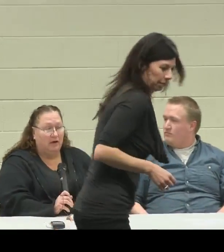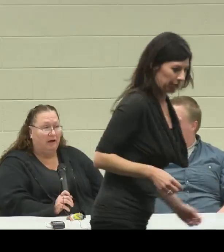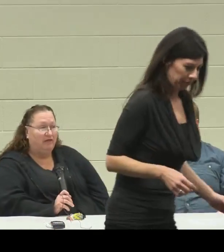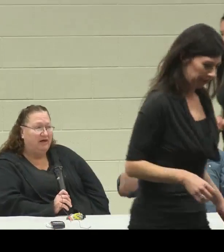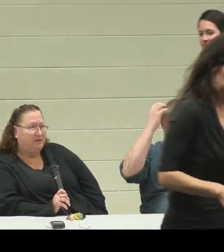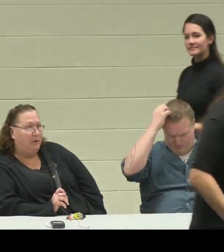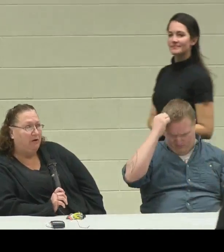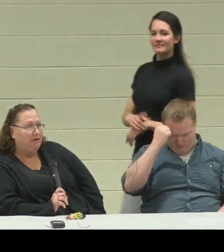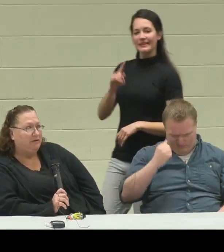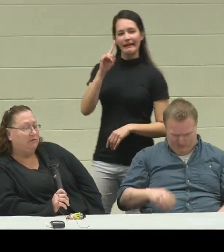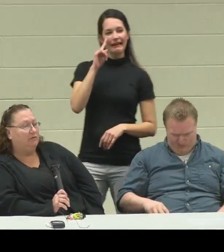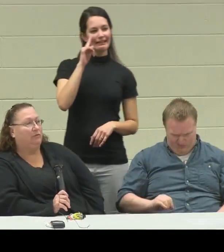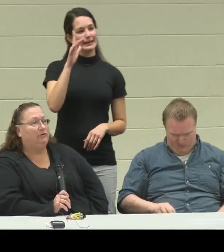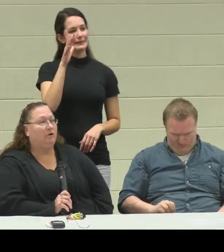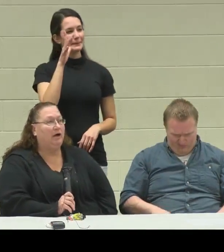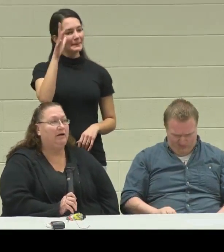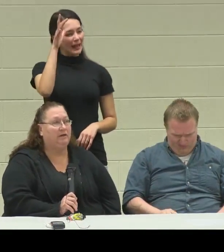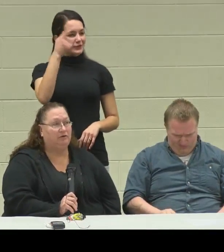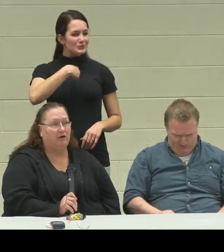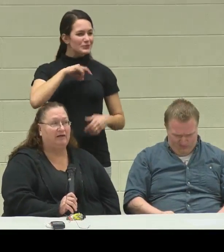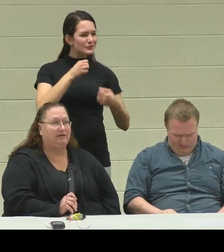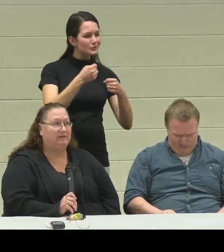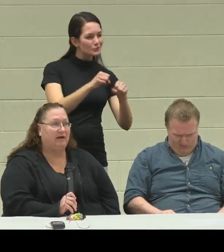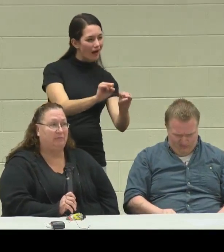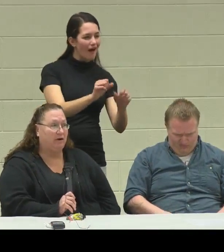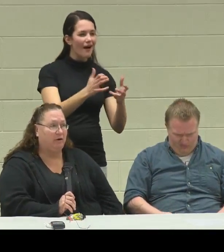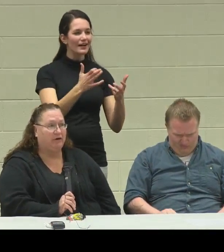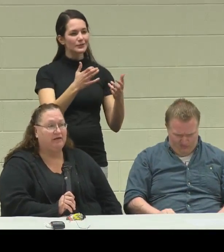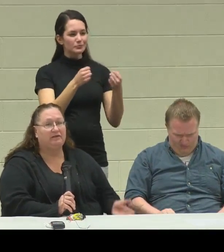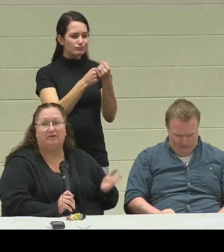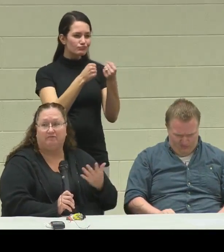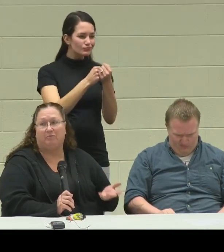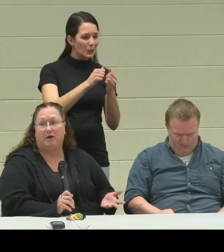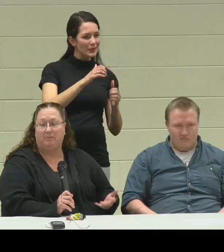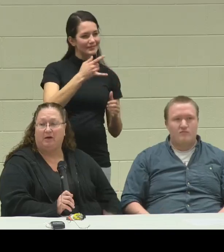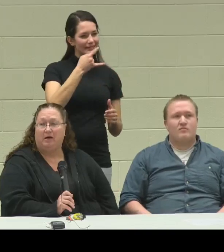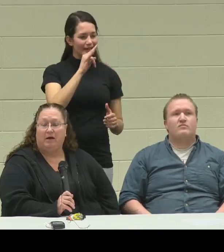I think as parents, we try and try to stand behind our kids and lift them up